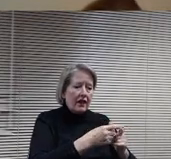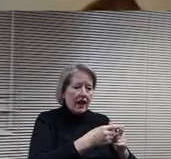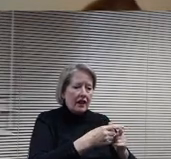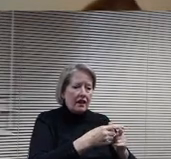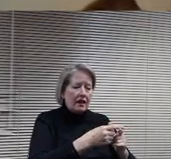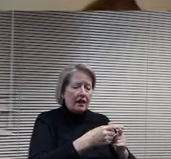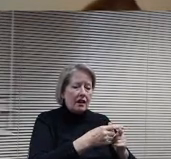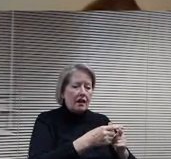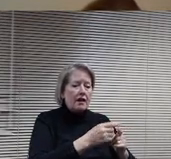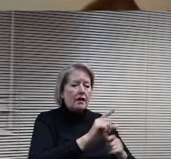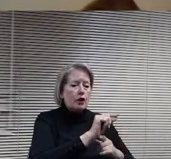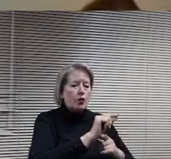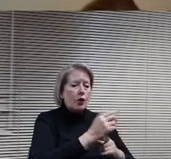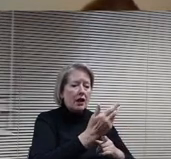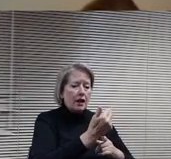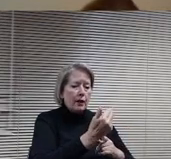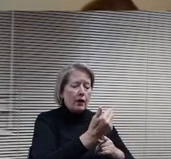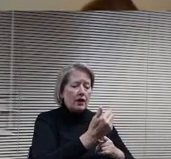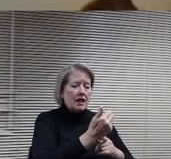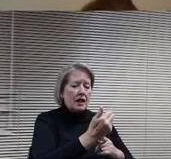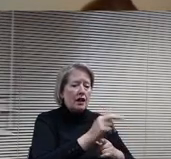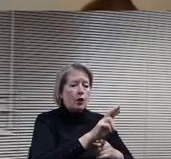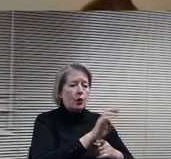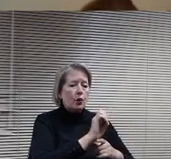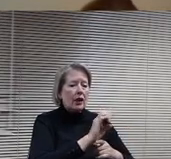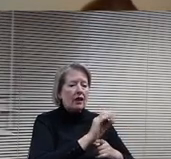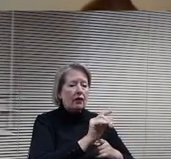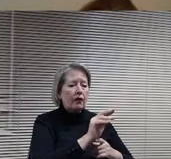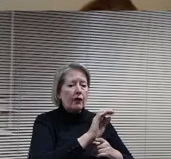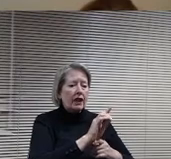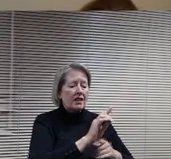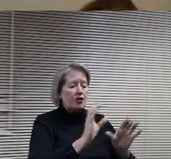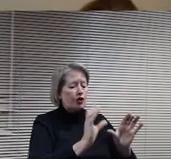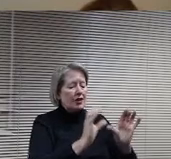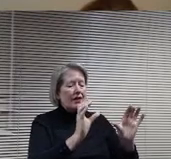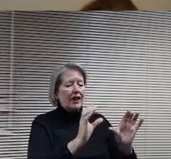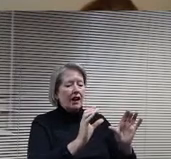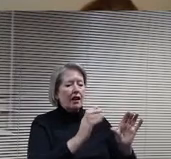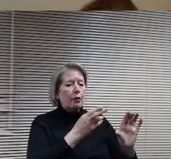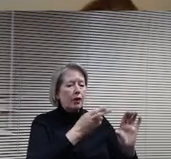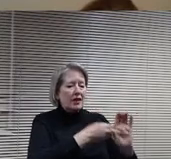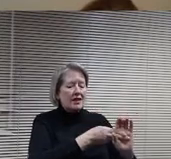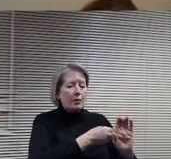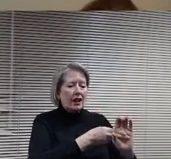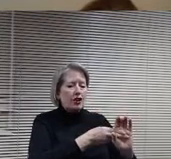certificates of participation simultaneous with this. They're coming up for for refunding and restructuring, and we're going